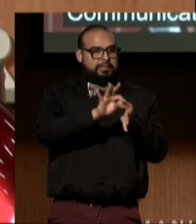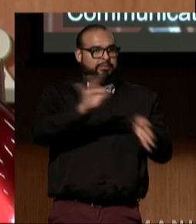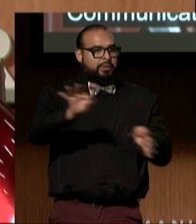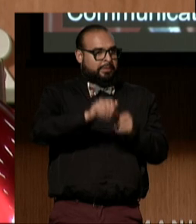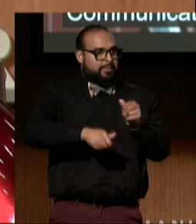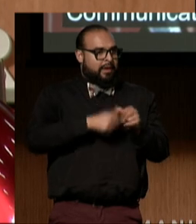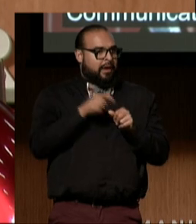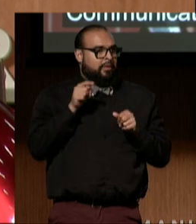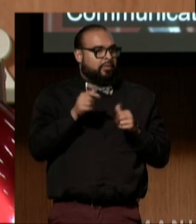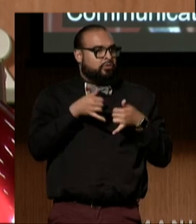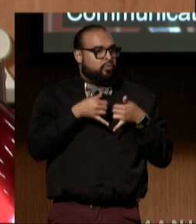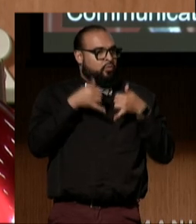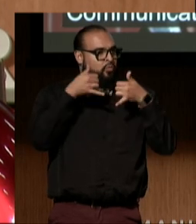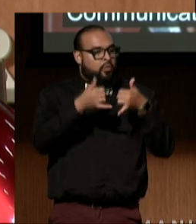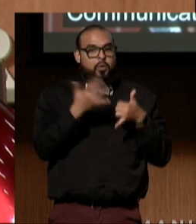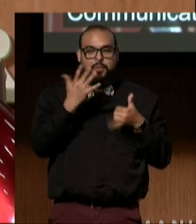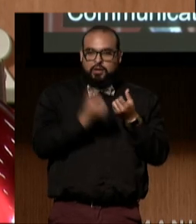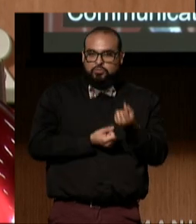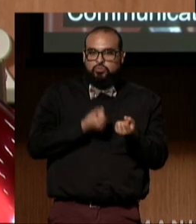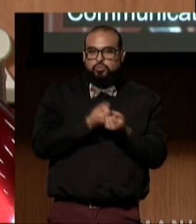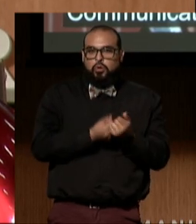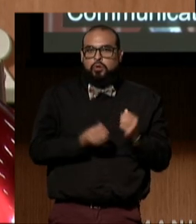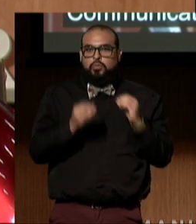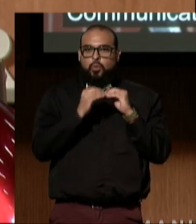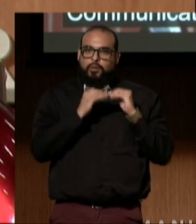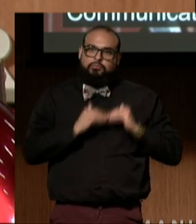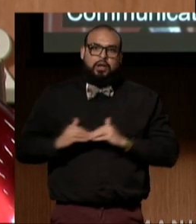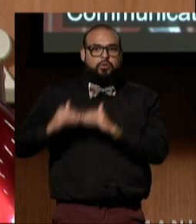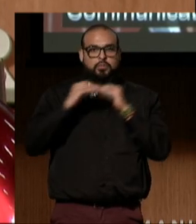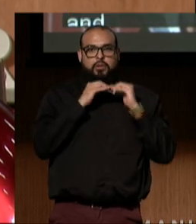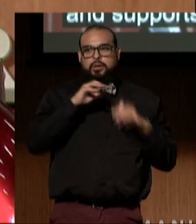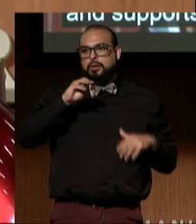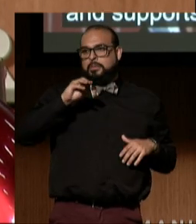and supports a more equitable media environment for all.